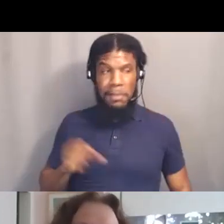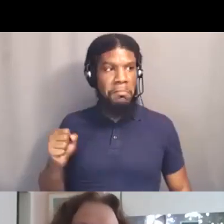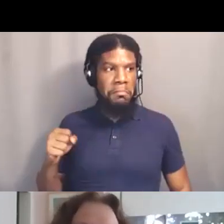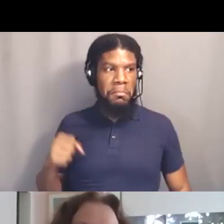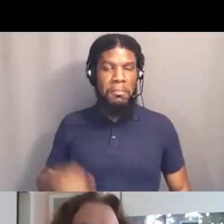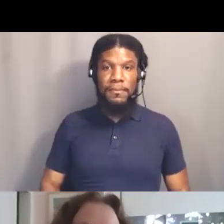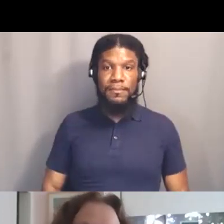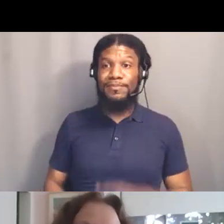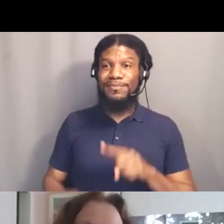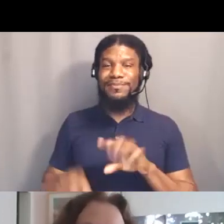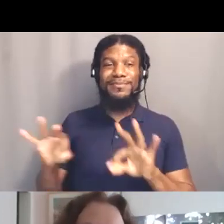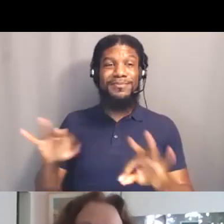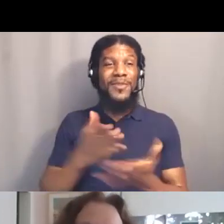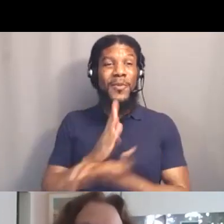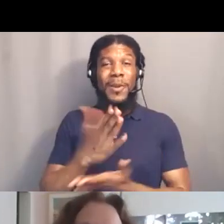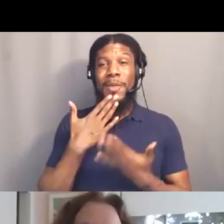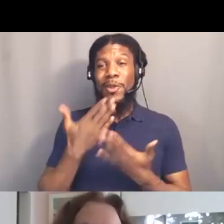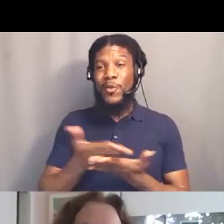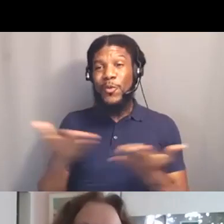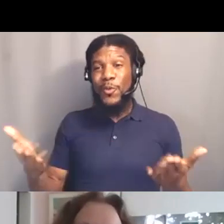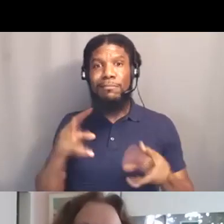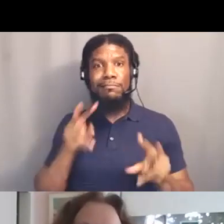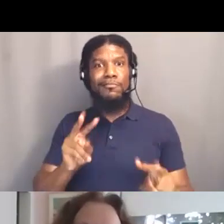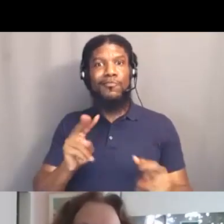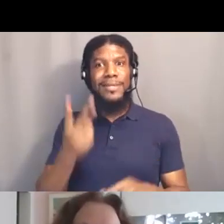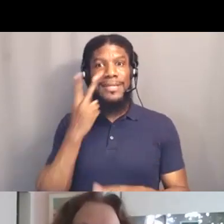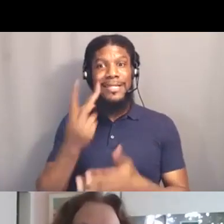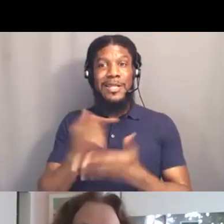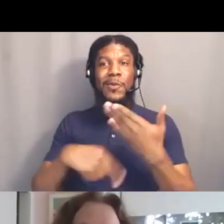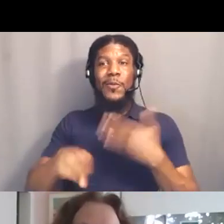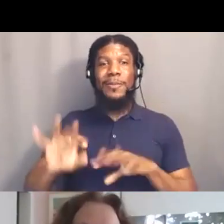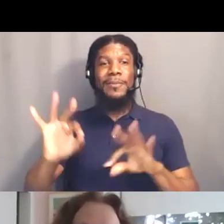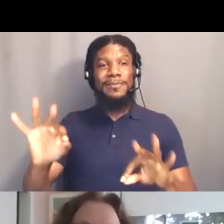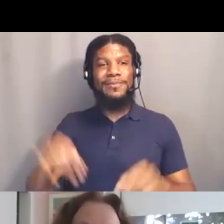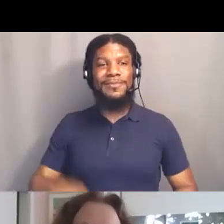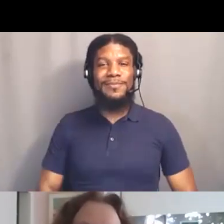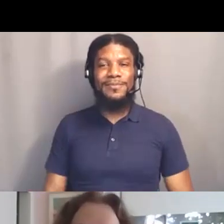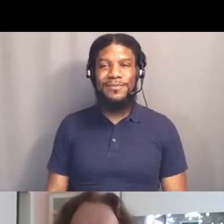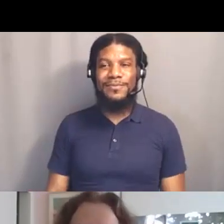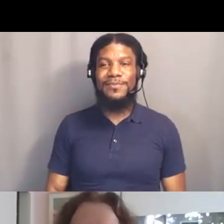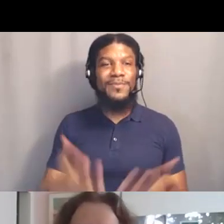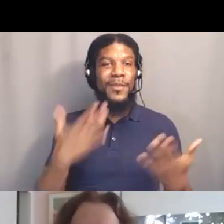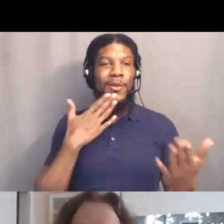All right. Thank you everybody, I look forward to seeing you next week. Thank you. -Thank you.